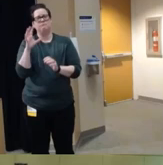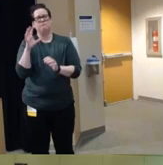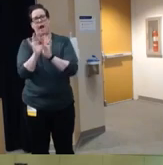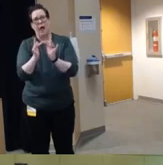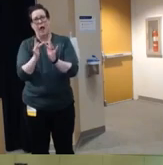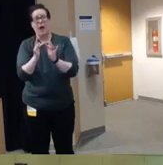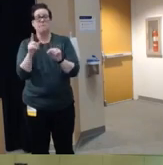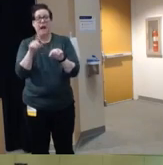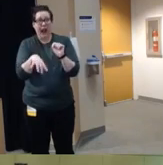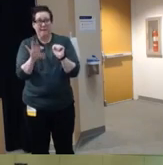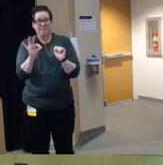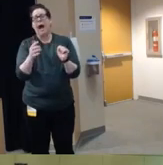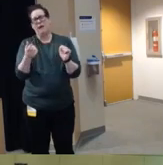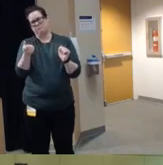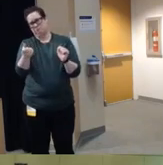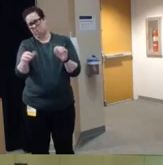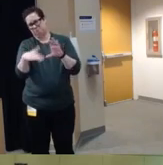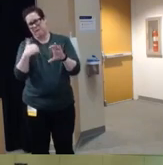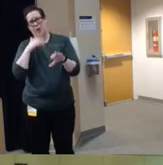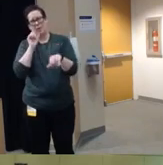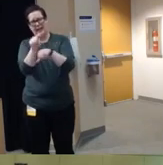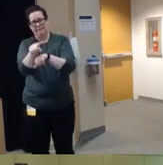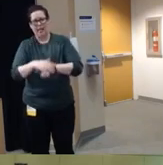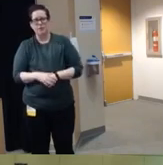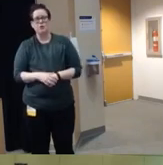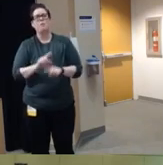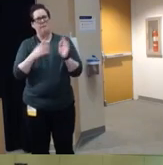I'm happy to send it to you um but I really encourage you to take a look um there's some